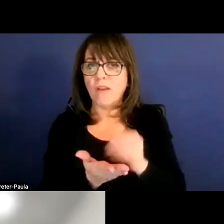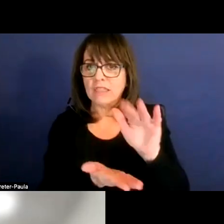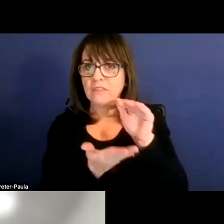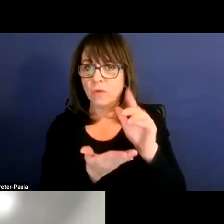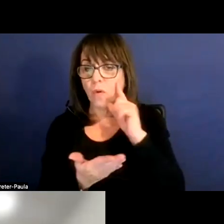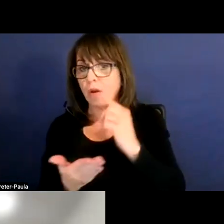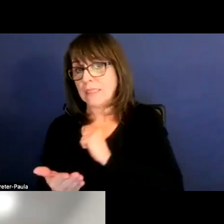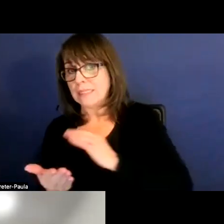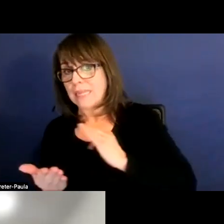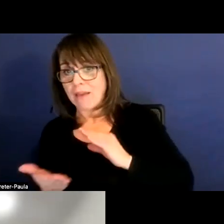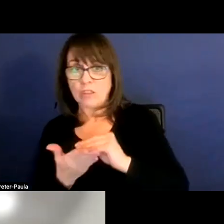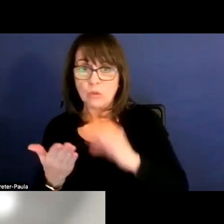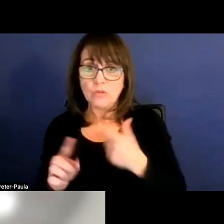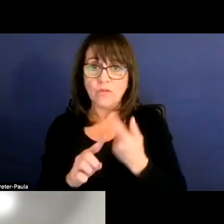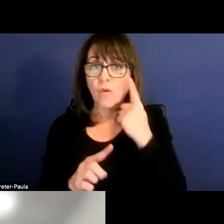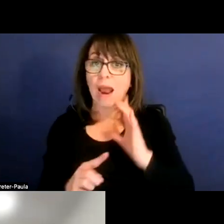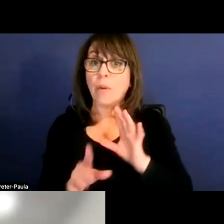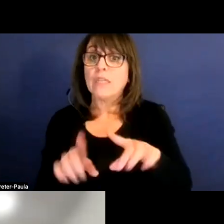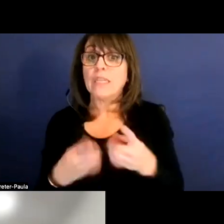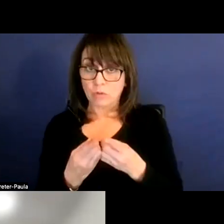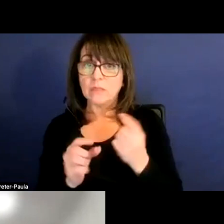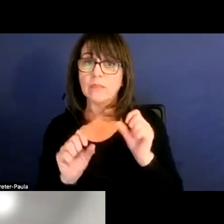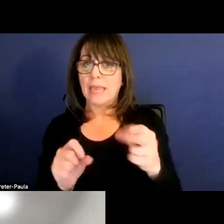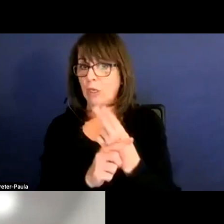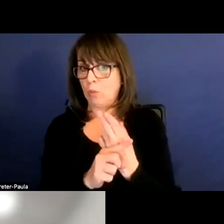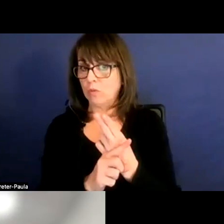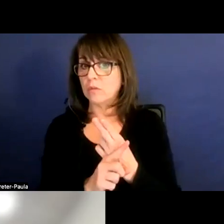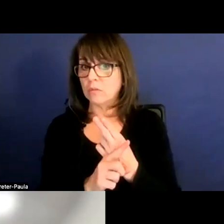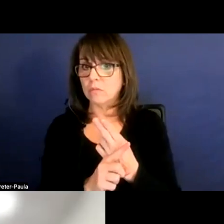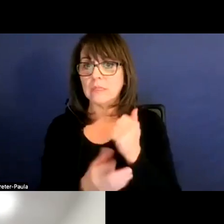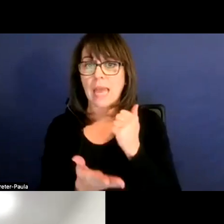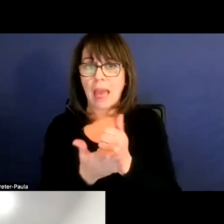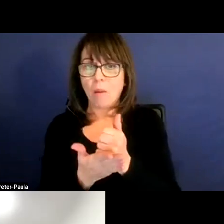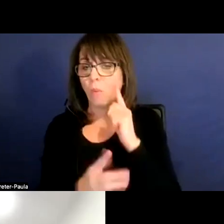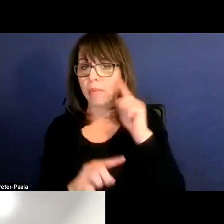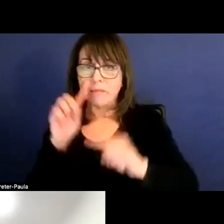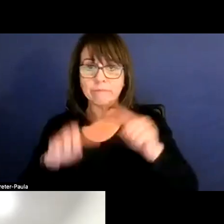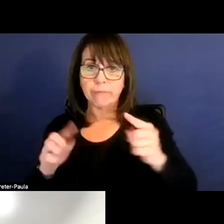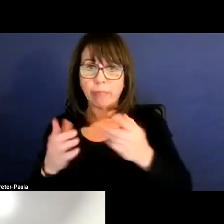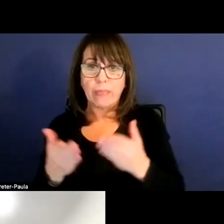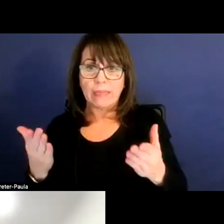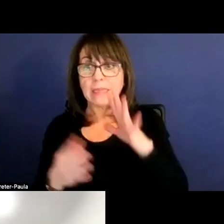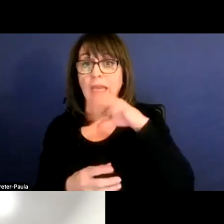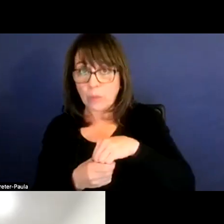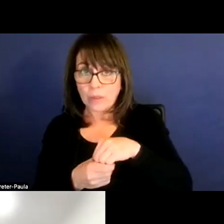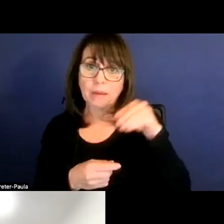for our district to be abl to use right to help with the variety of things, including compensation and support.